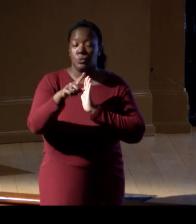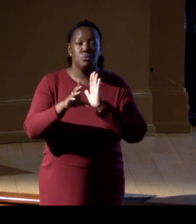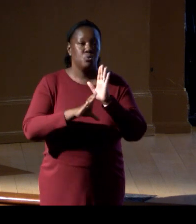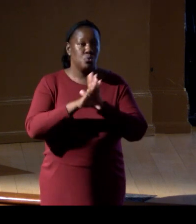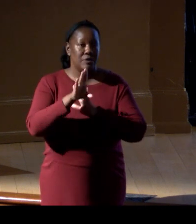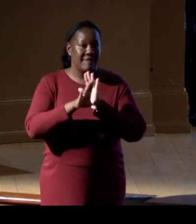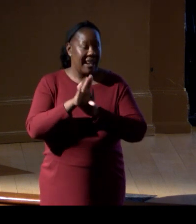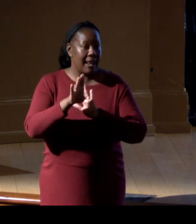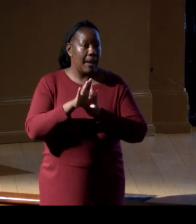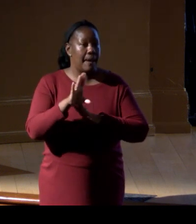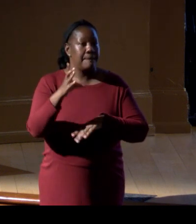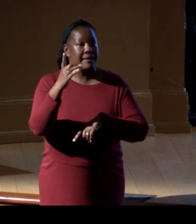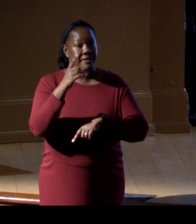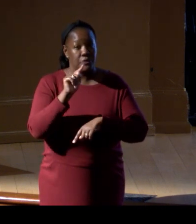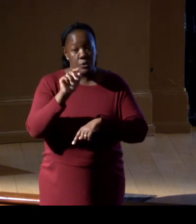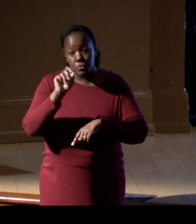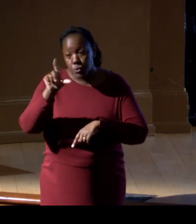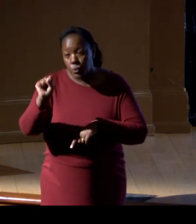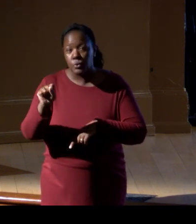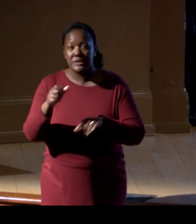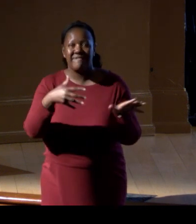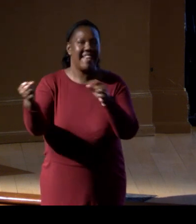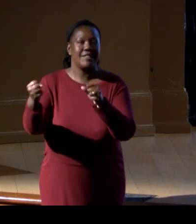these tech tools faster, please.